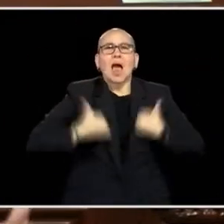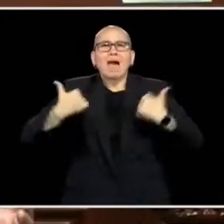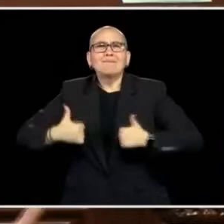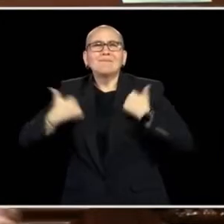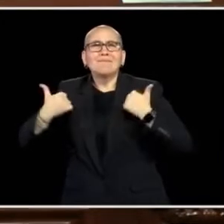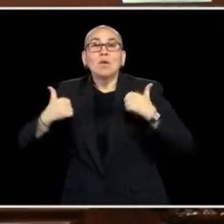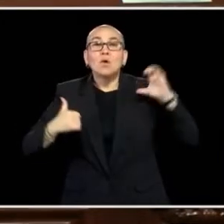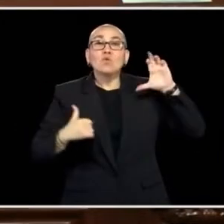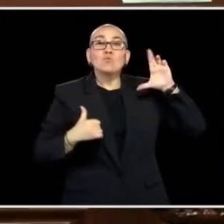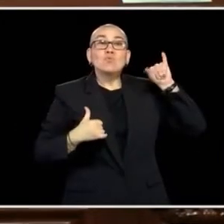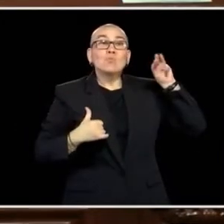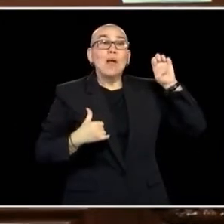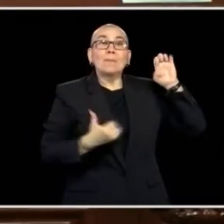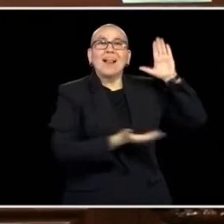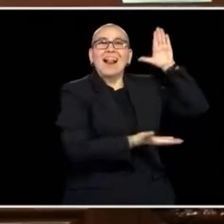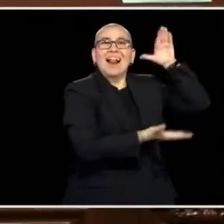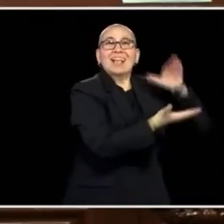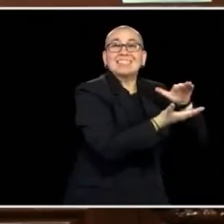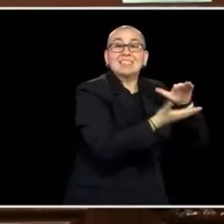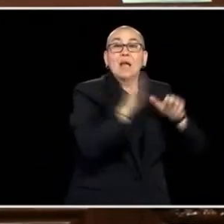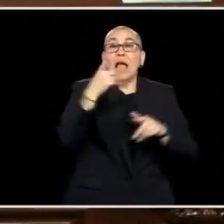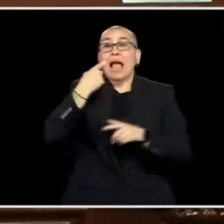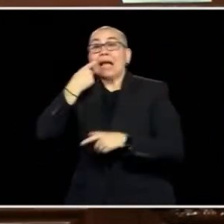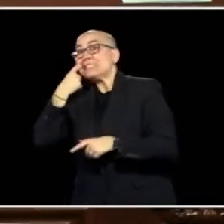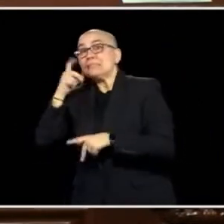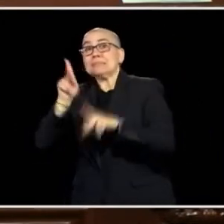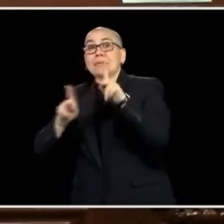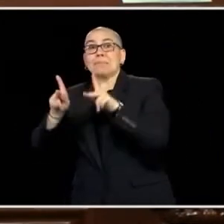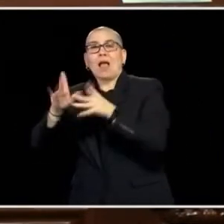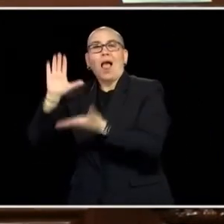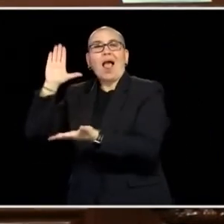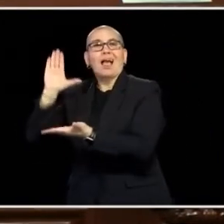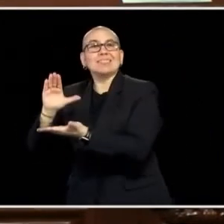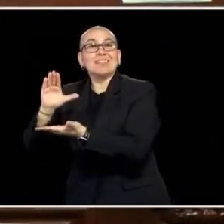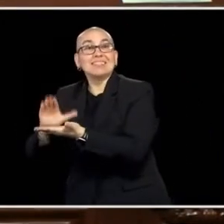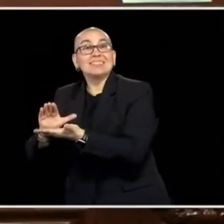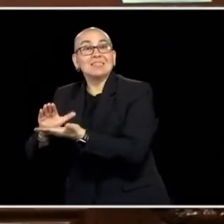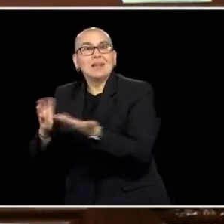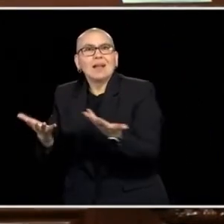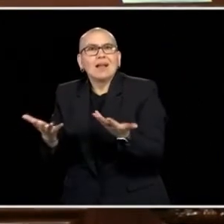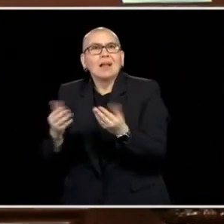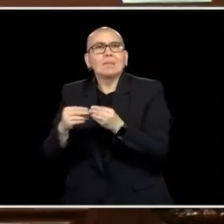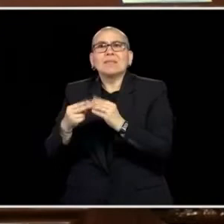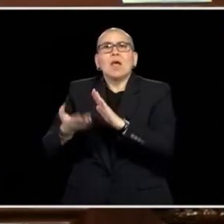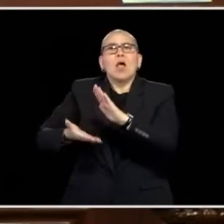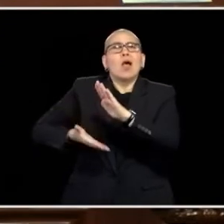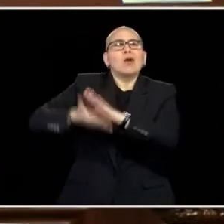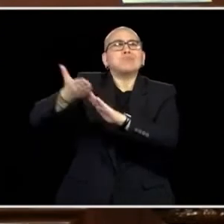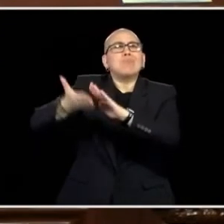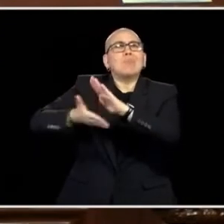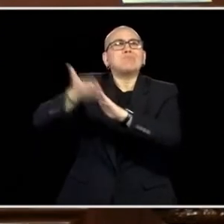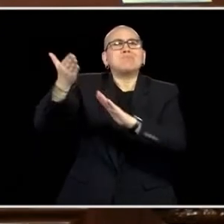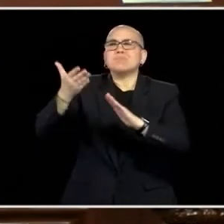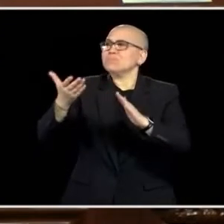CAN BE. AND THE LEADERSHIP IS HERE. THIS IS ONE OF THE MOST BIPARTISAN AND HOPEFUL THINGS WE CAN DO TOGETHER, AND I